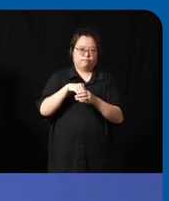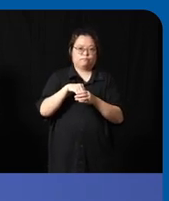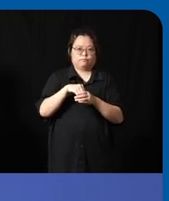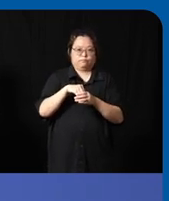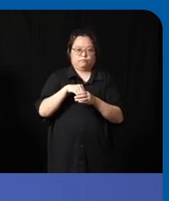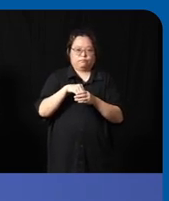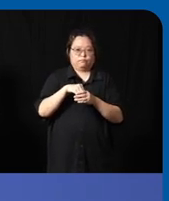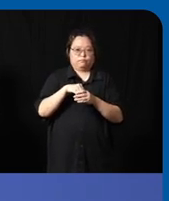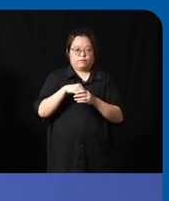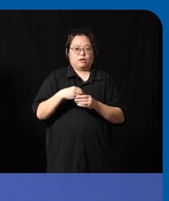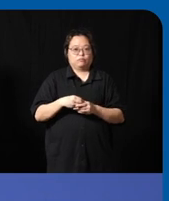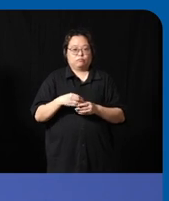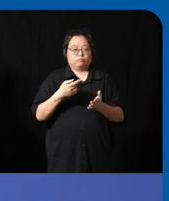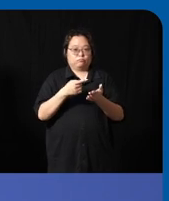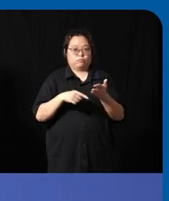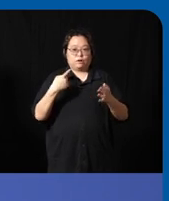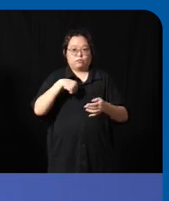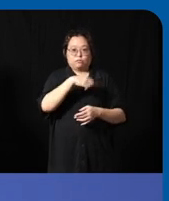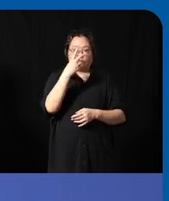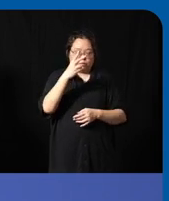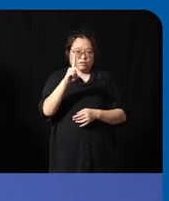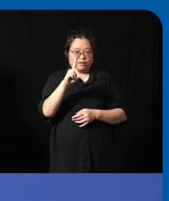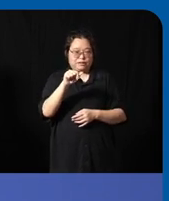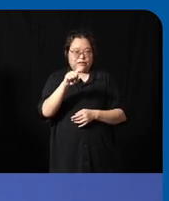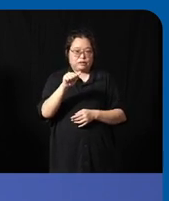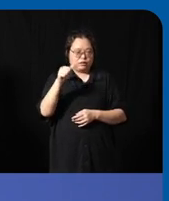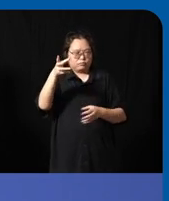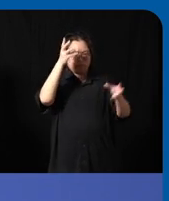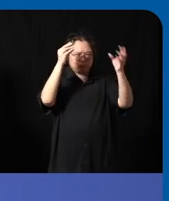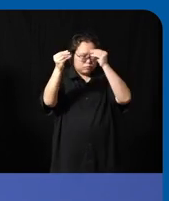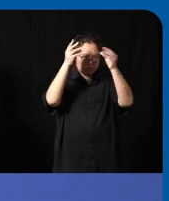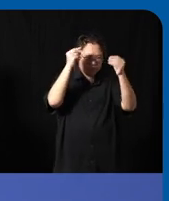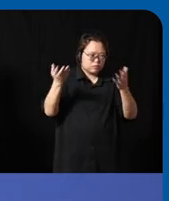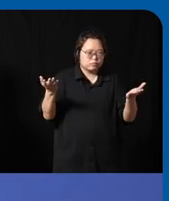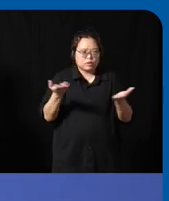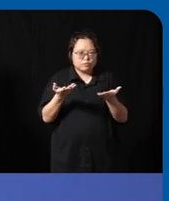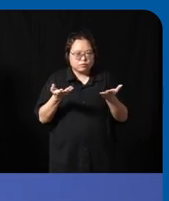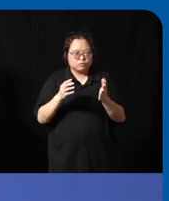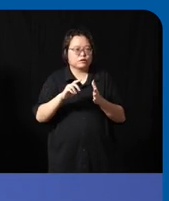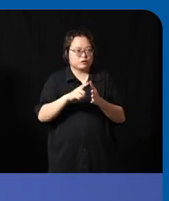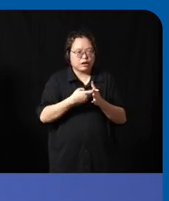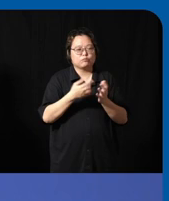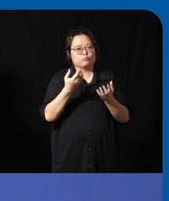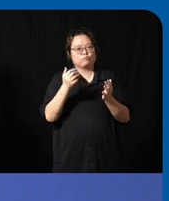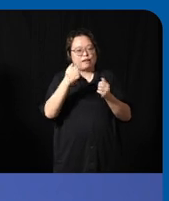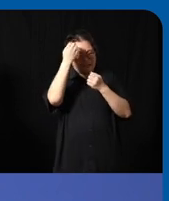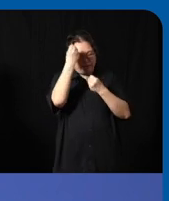and what we see through data inclusive City can start with inclusive data so data can play